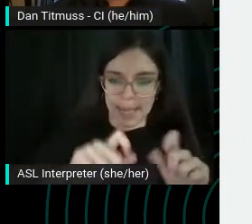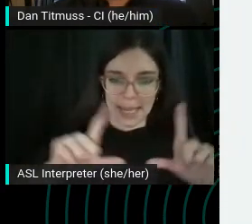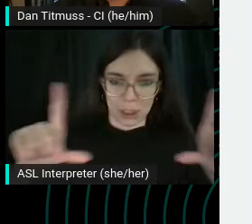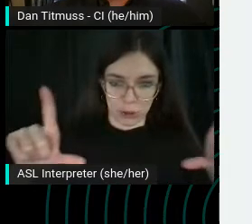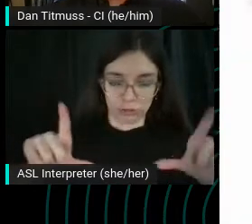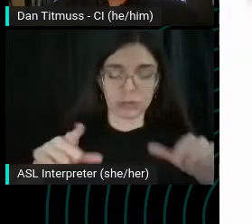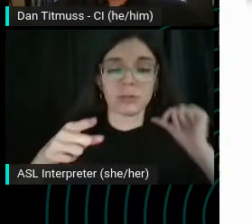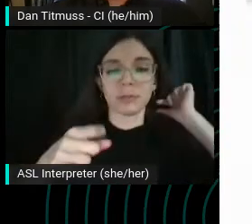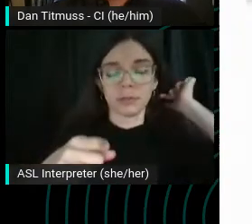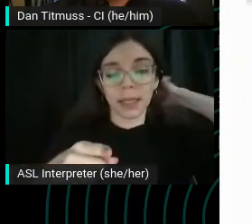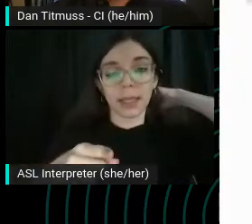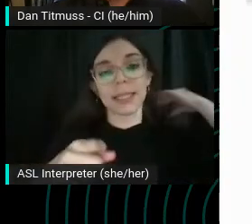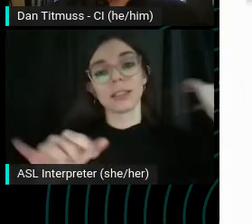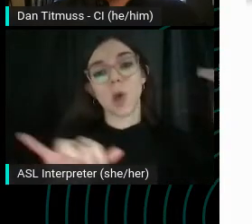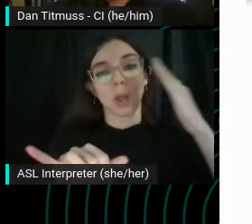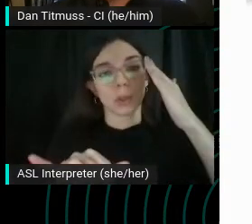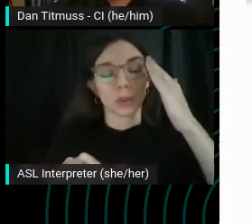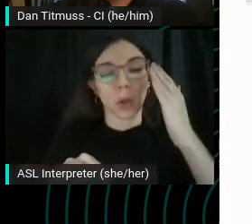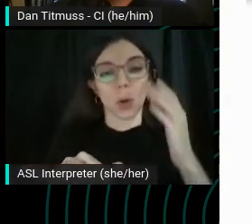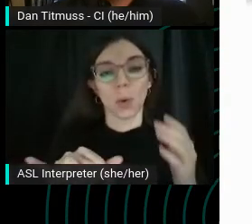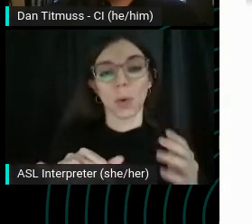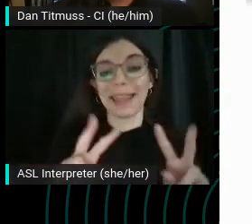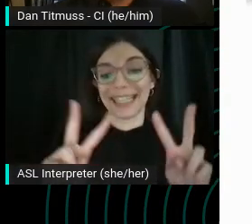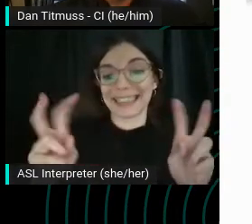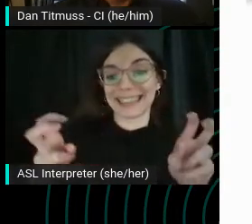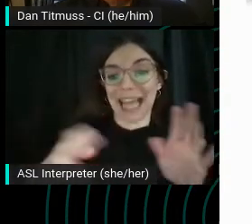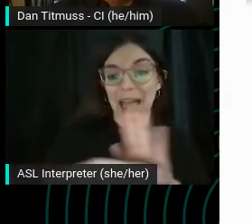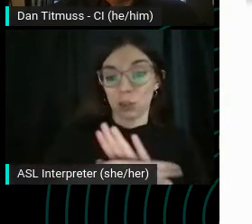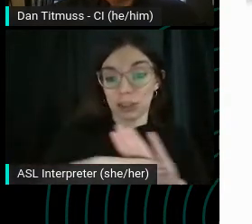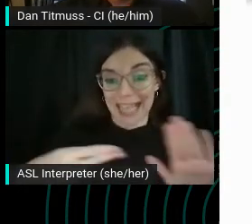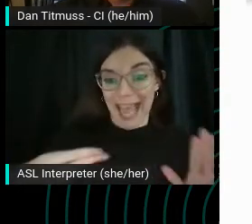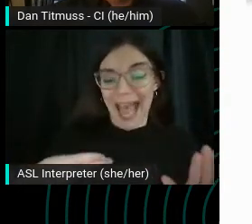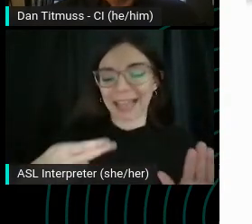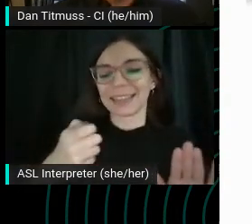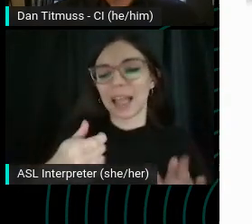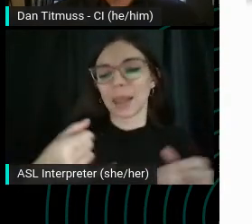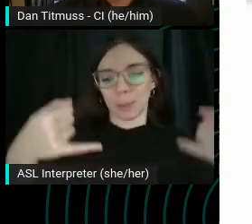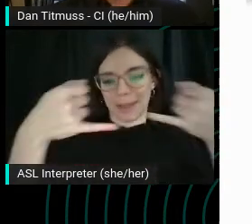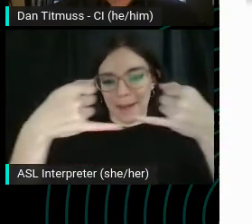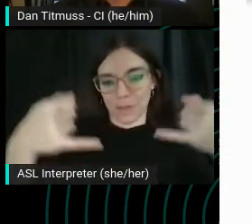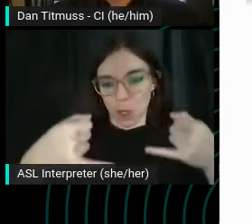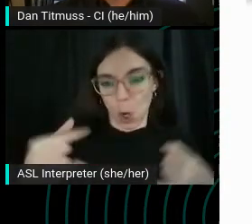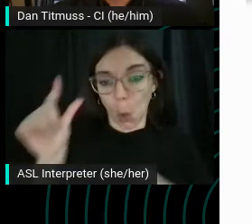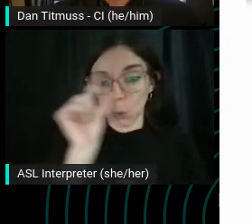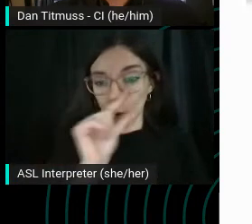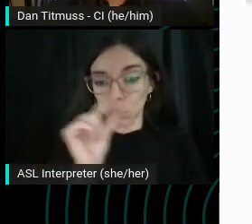The title tag is the bit of code that Google takes to create this, clickable link.